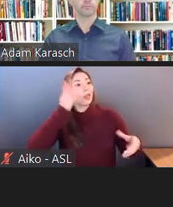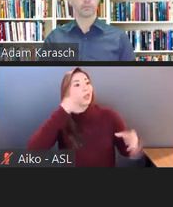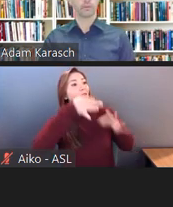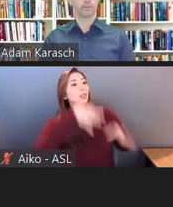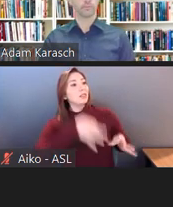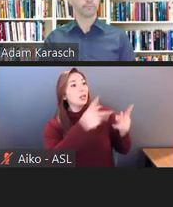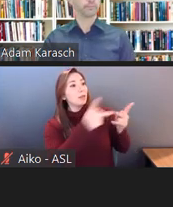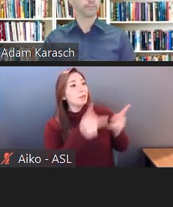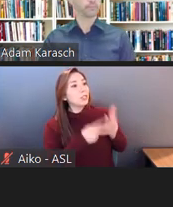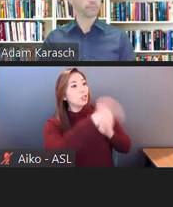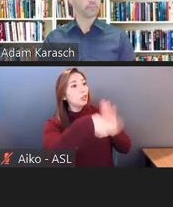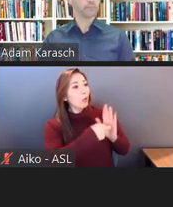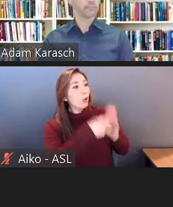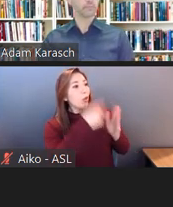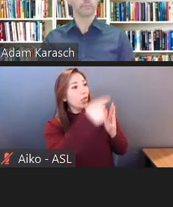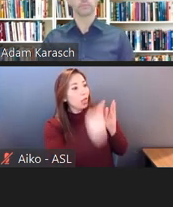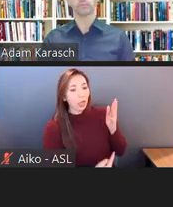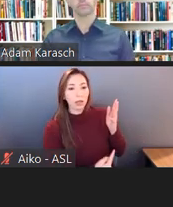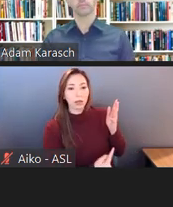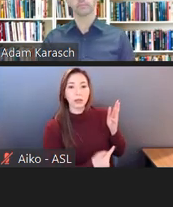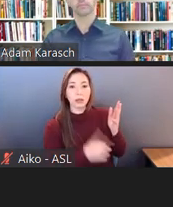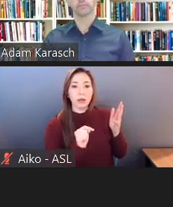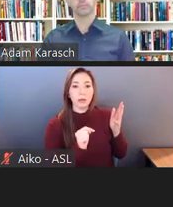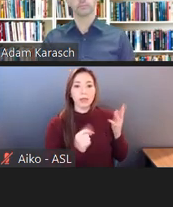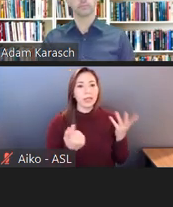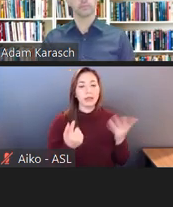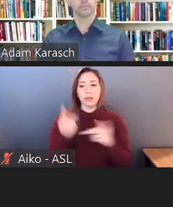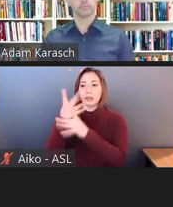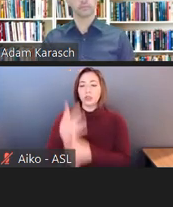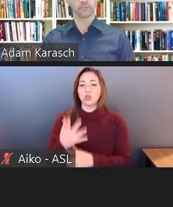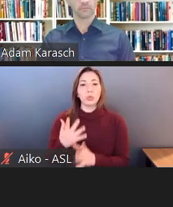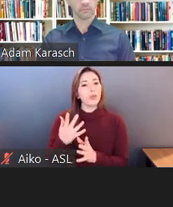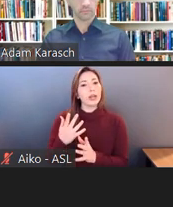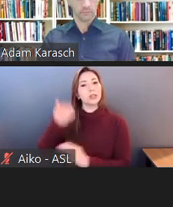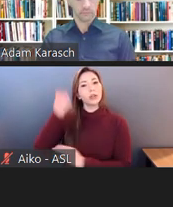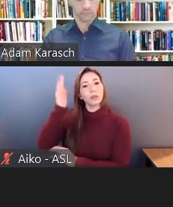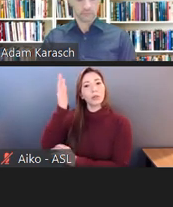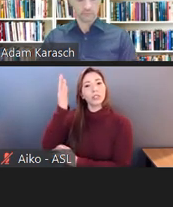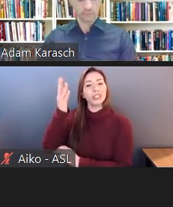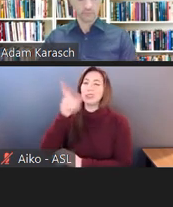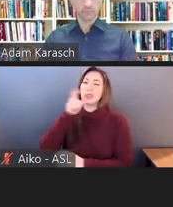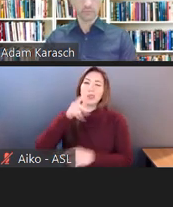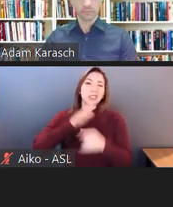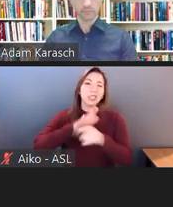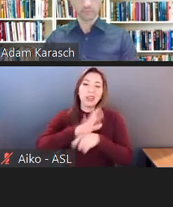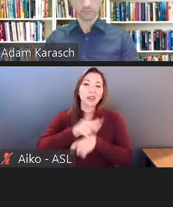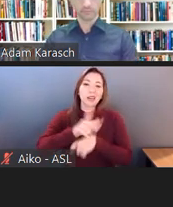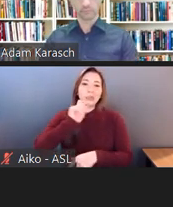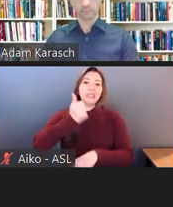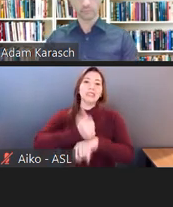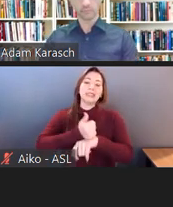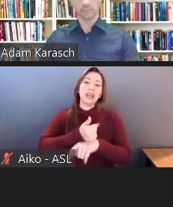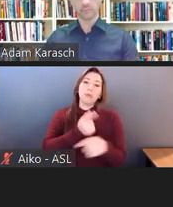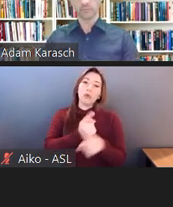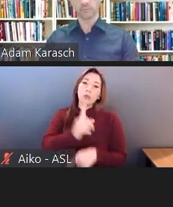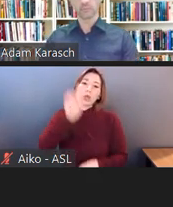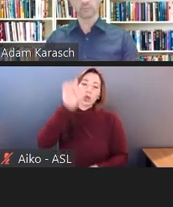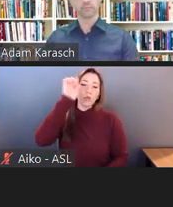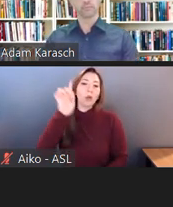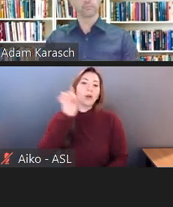a supervisor, but the supervisor and the presentation really wasn't set up for deaf applicants.